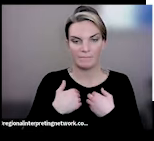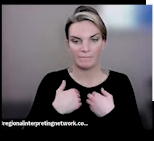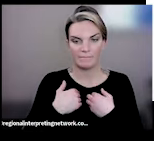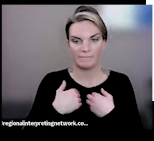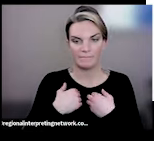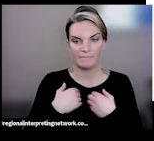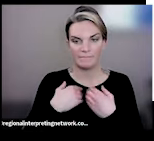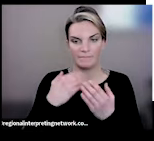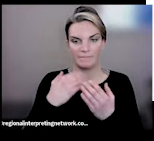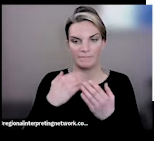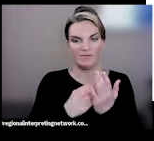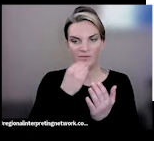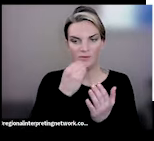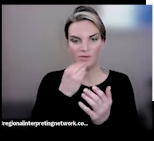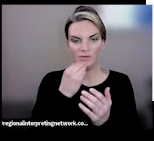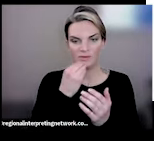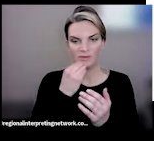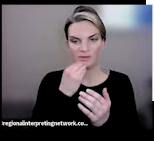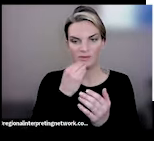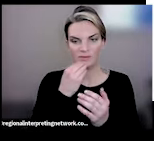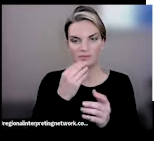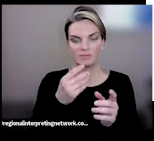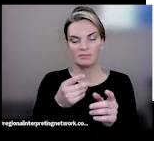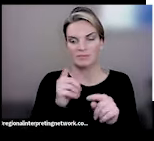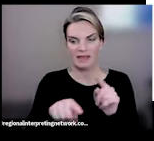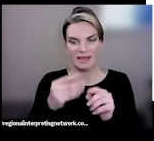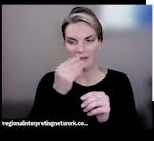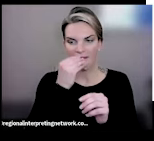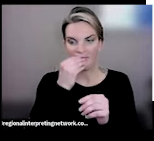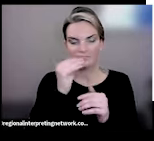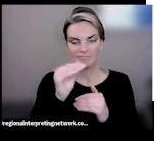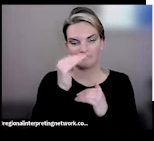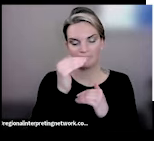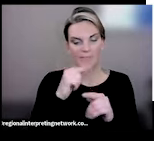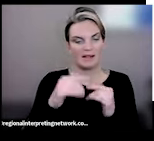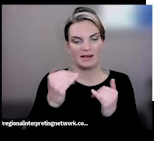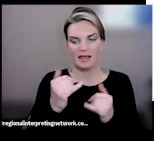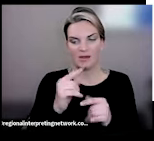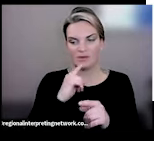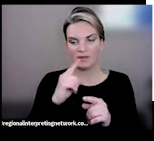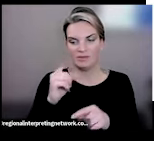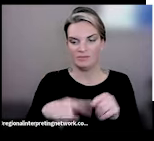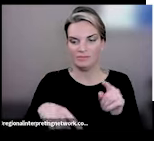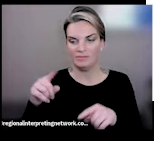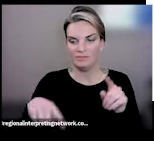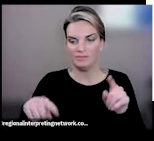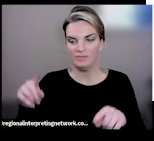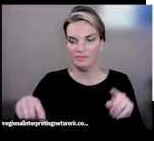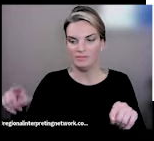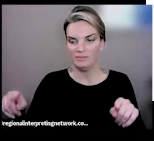but now it's so, so personal and individual in determining the flare-inducing foods that you have